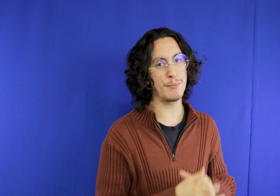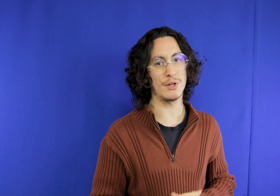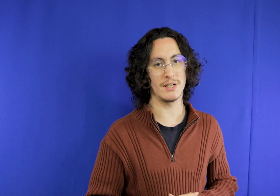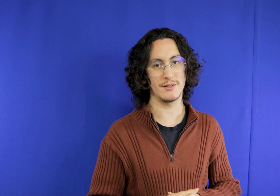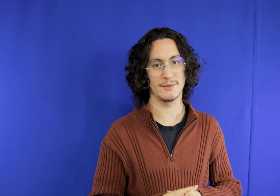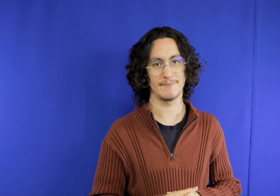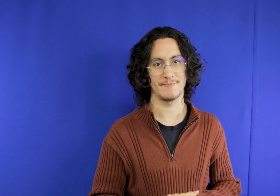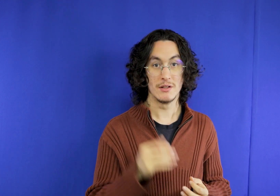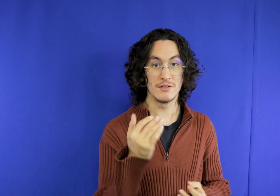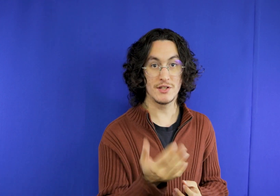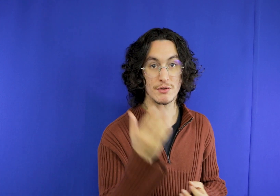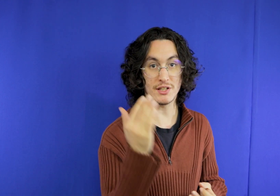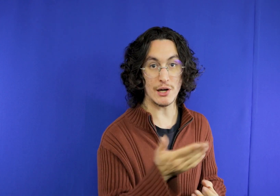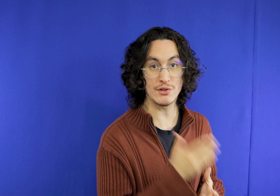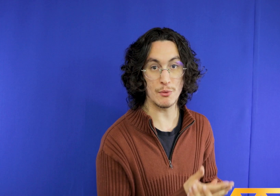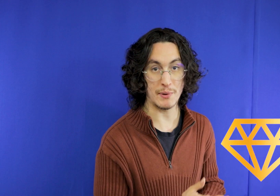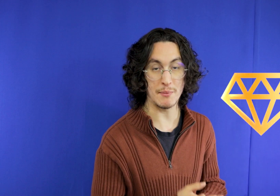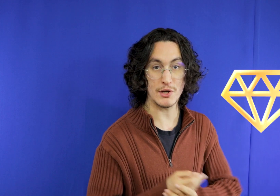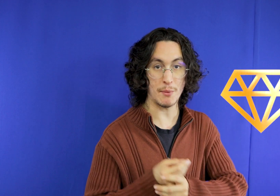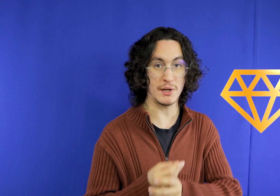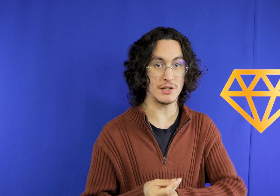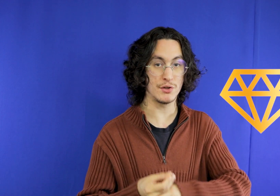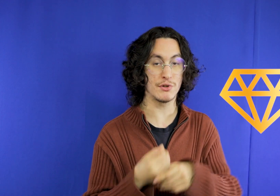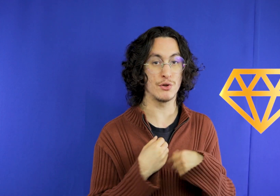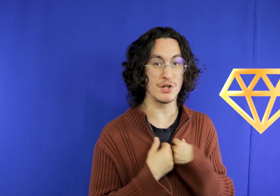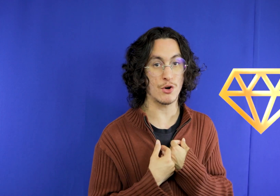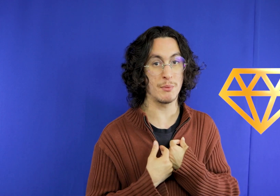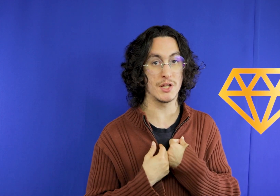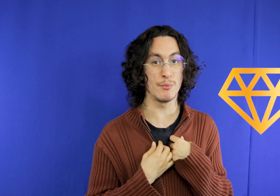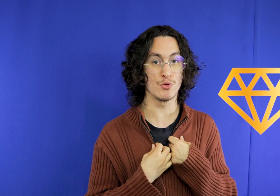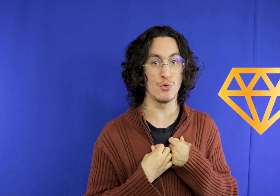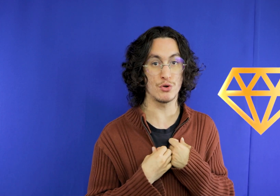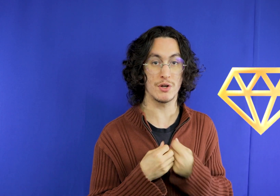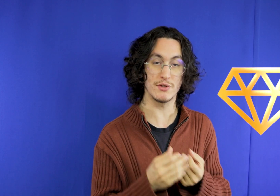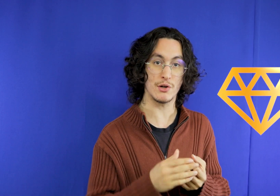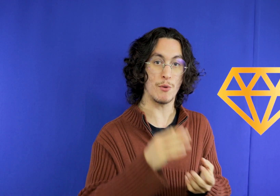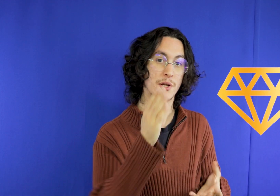this is very important if you are using Prime by the app that we highly recommend